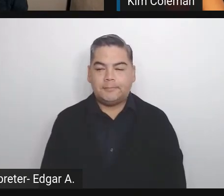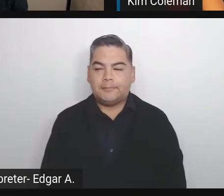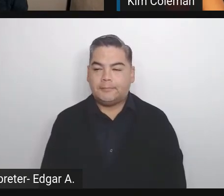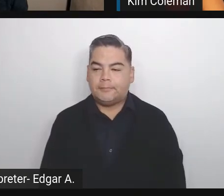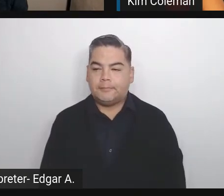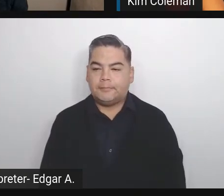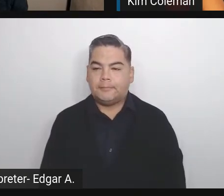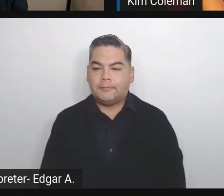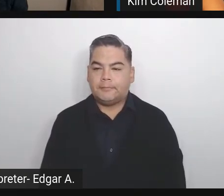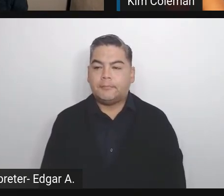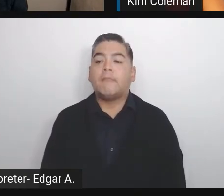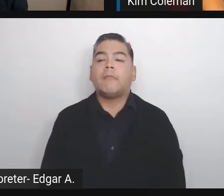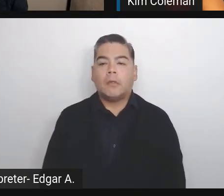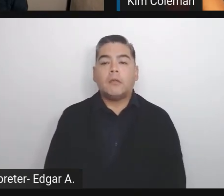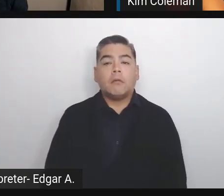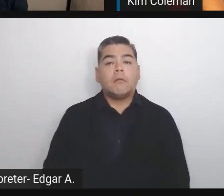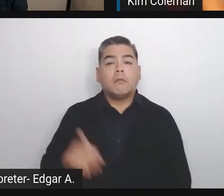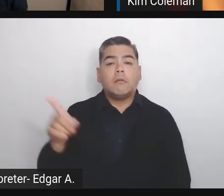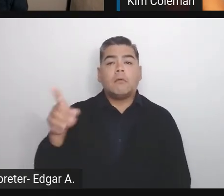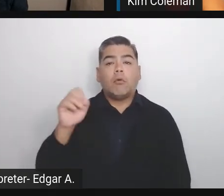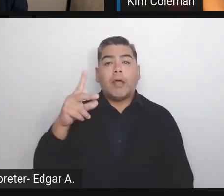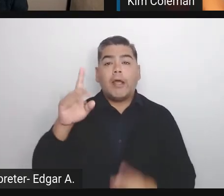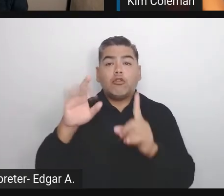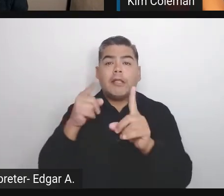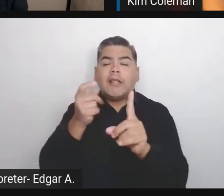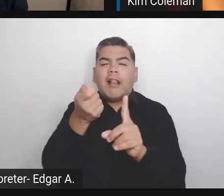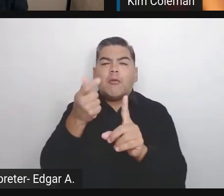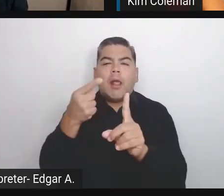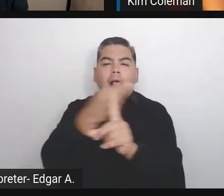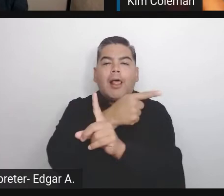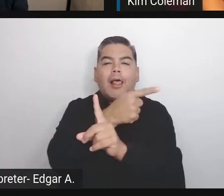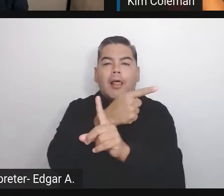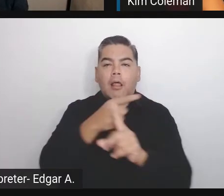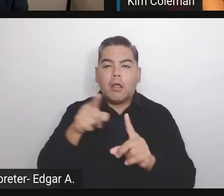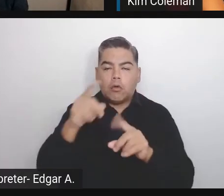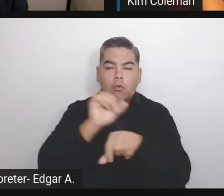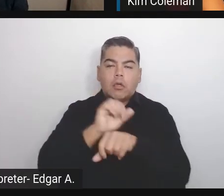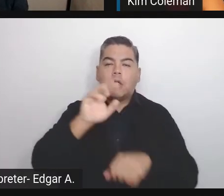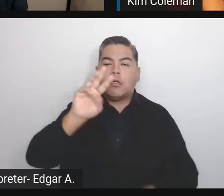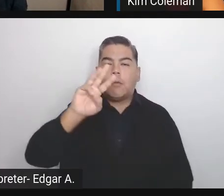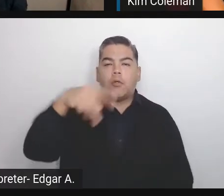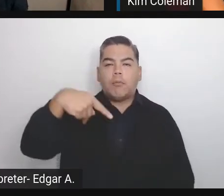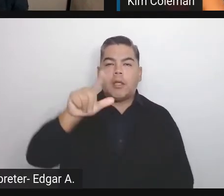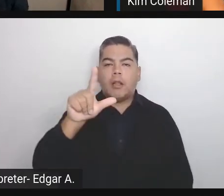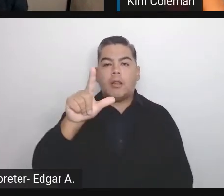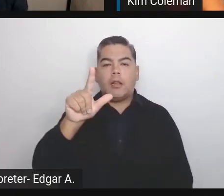Let's talk about something totally unrelated. You're working on the WPL's newsletter. What got you started in that?